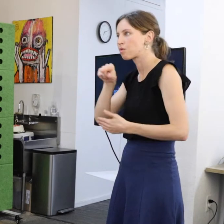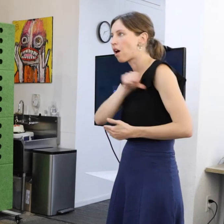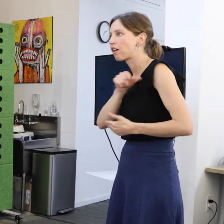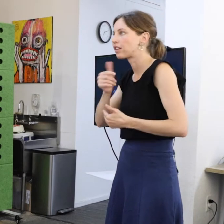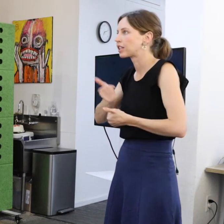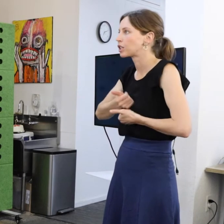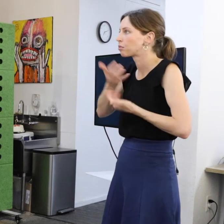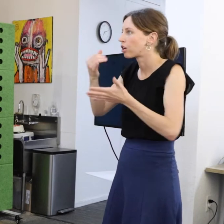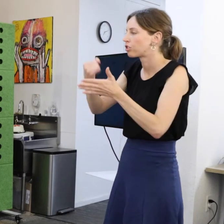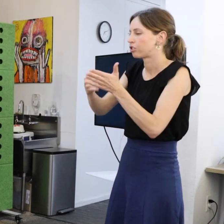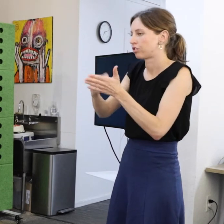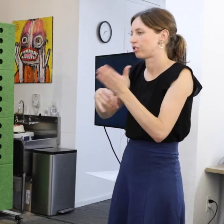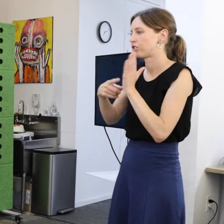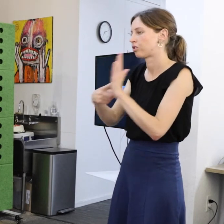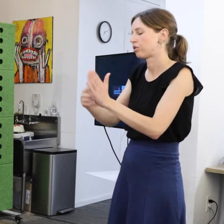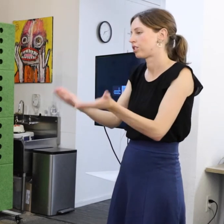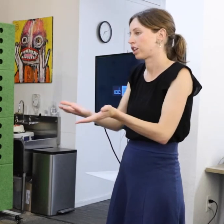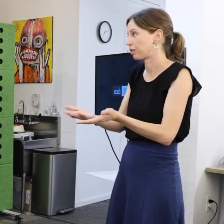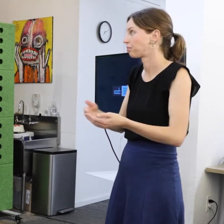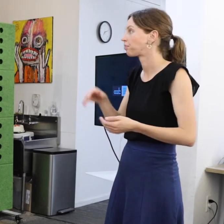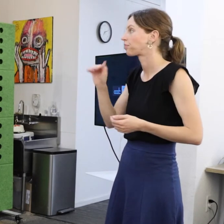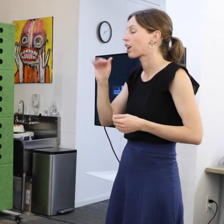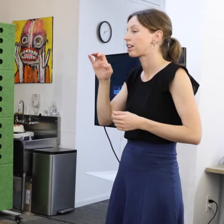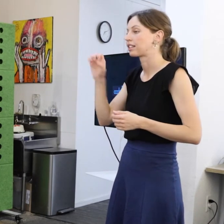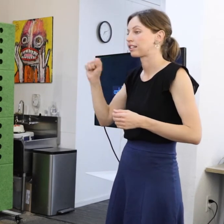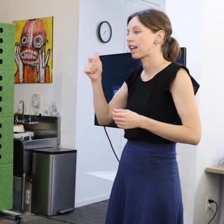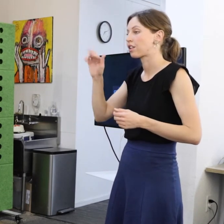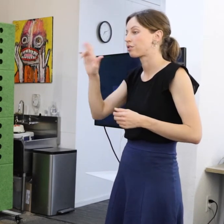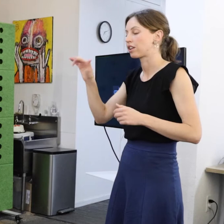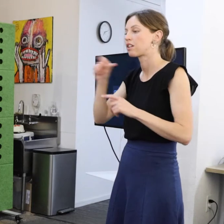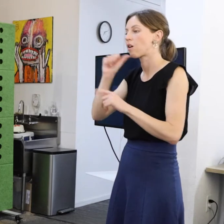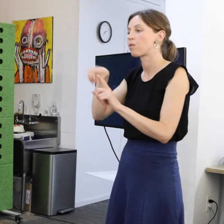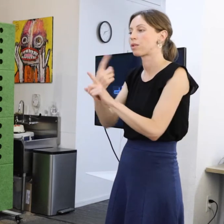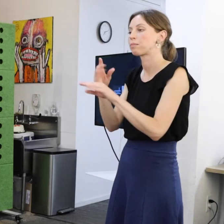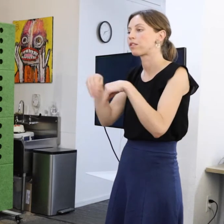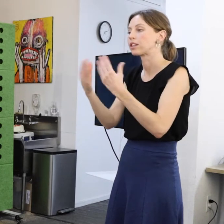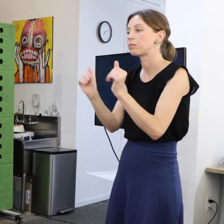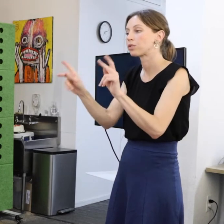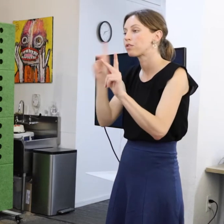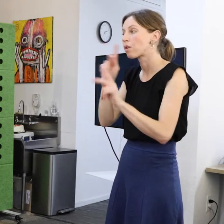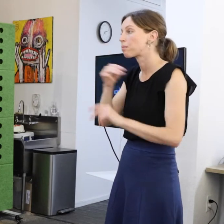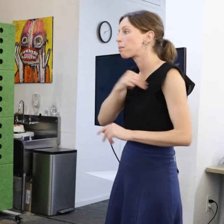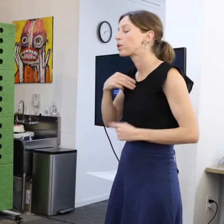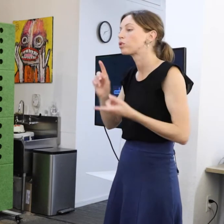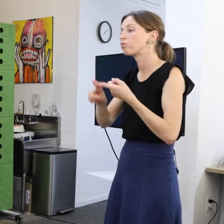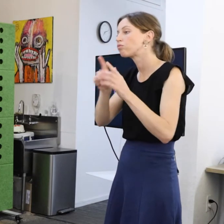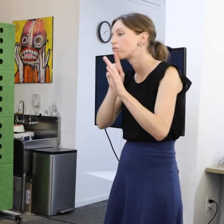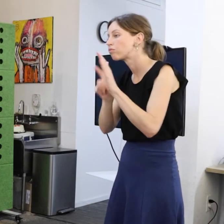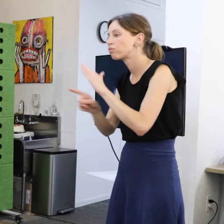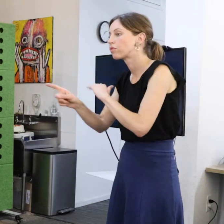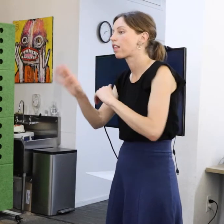that is produced here. Access galleries not only provide opportunity for members to explore their talents.